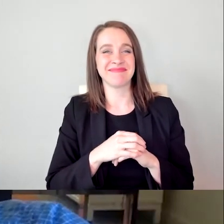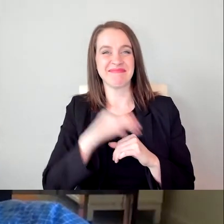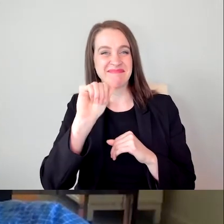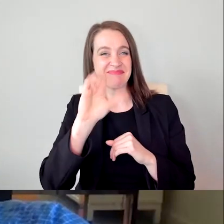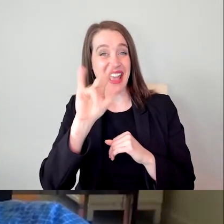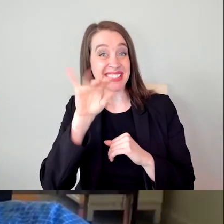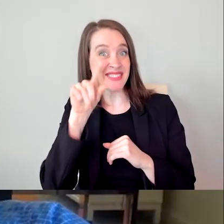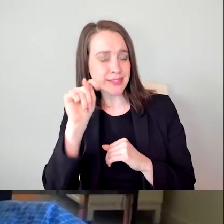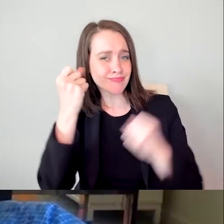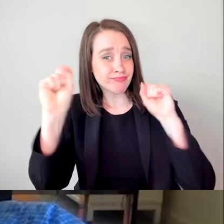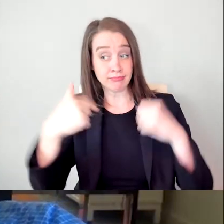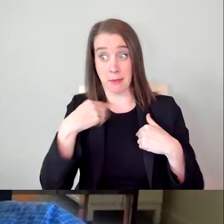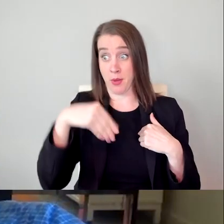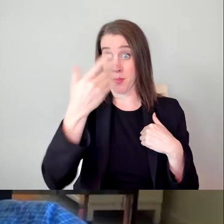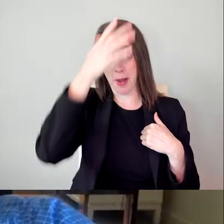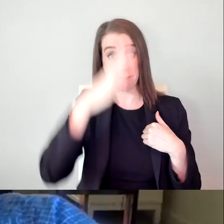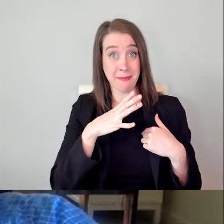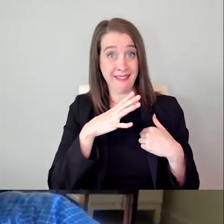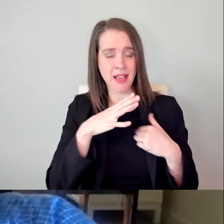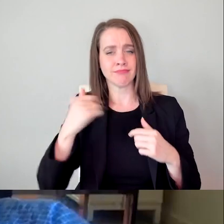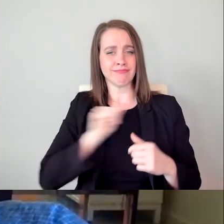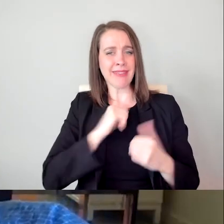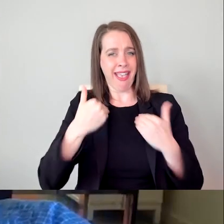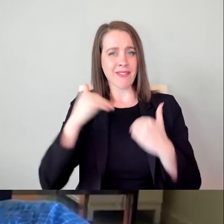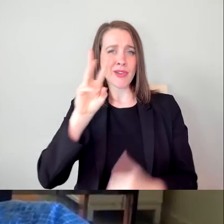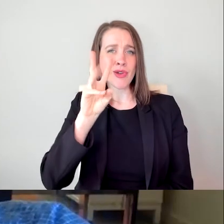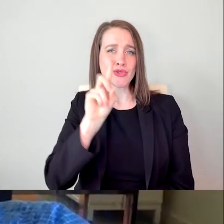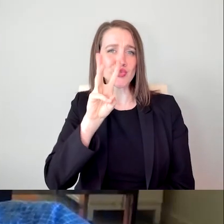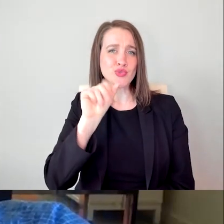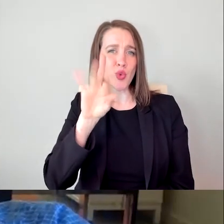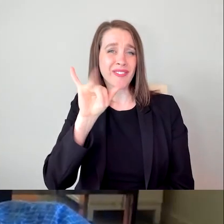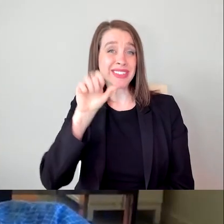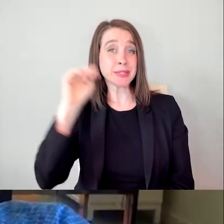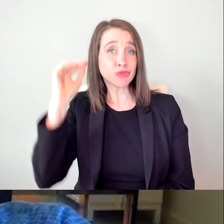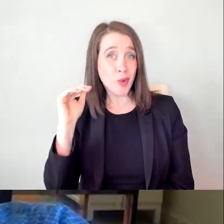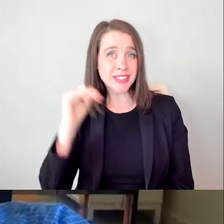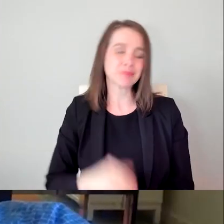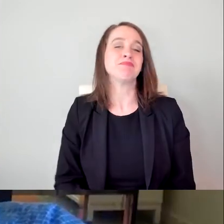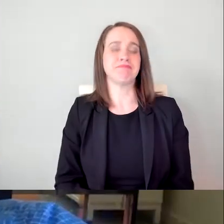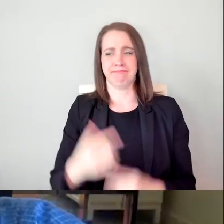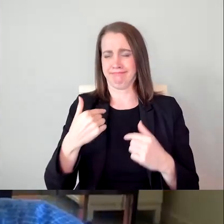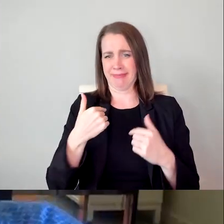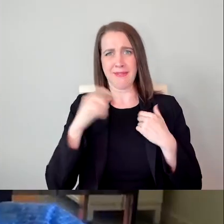I'm a white male man with dwarfism. I am wearing a blue shirt, I had to look.